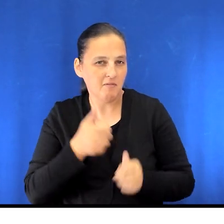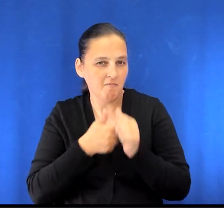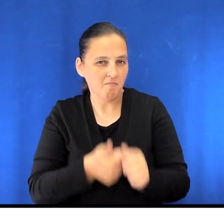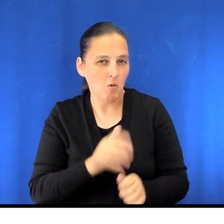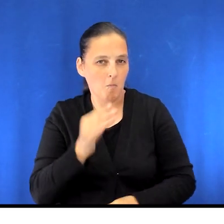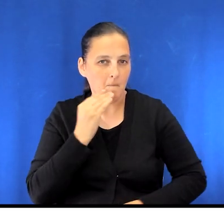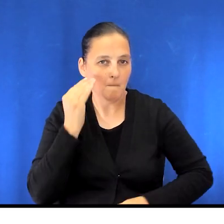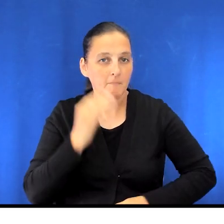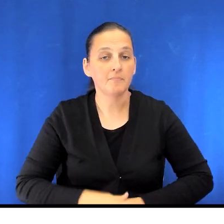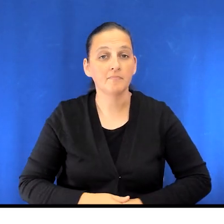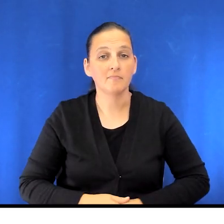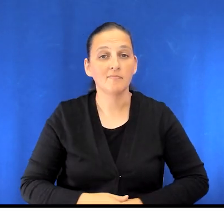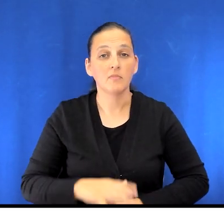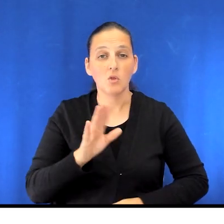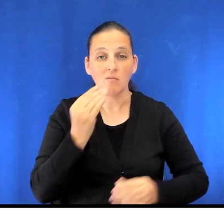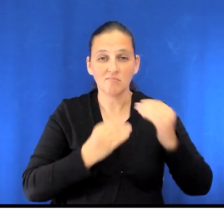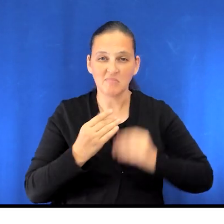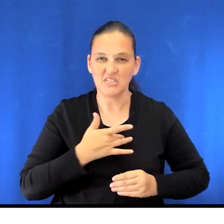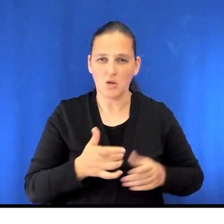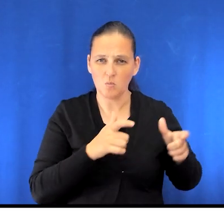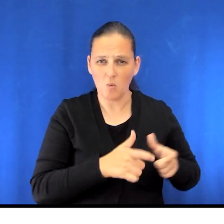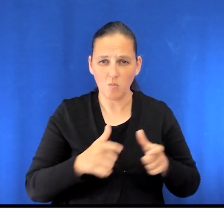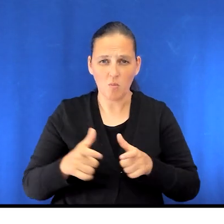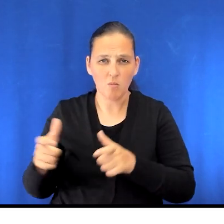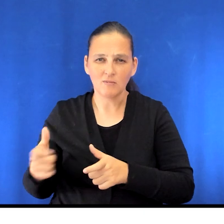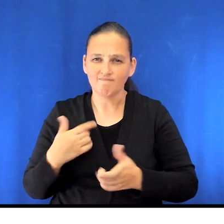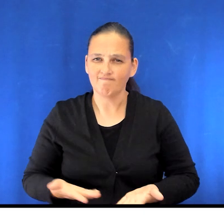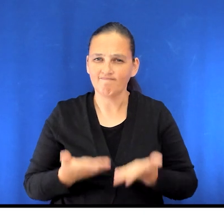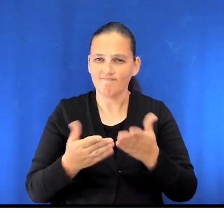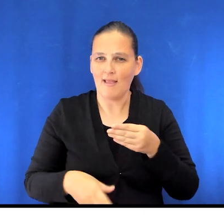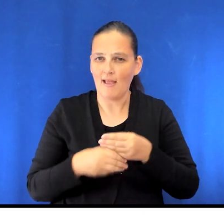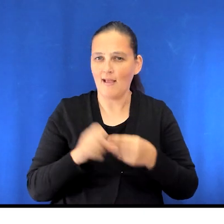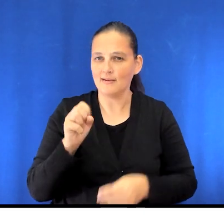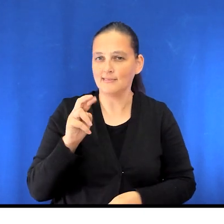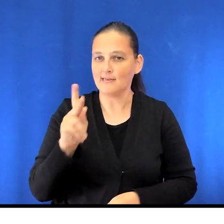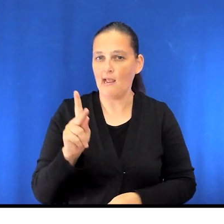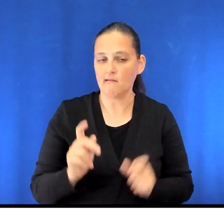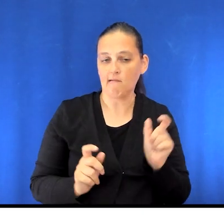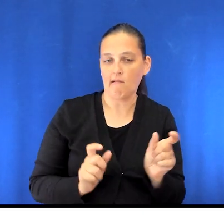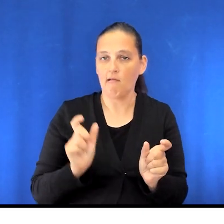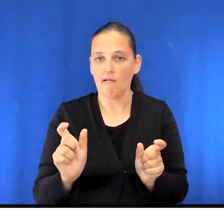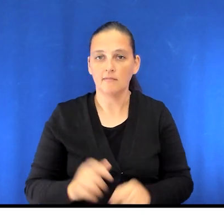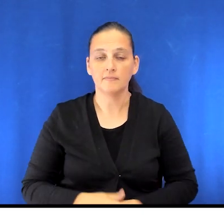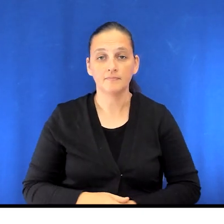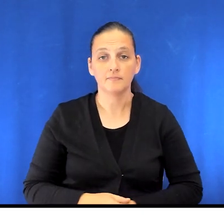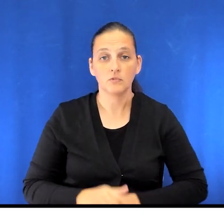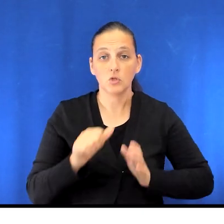If your meals are smaller than normal, we recommend adding one or two snacks daily. And if your surgeon or dietitian